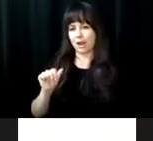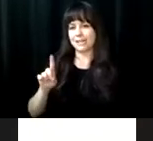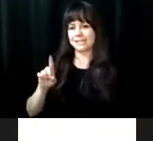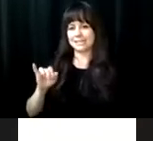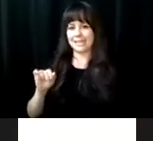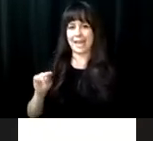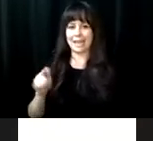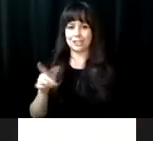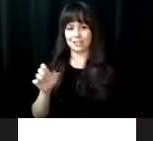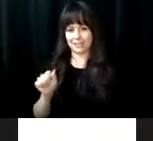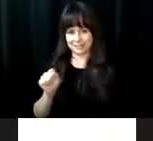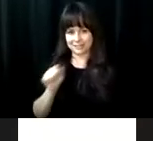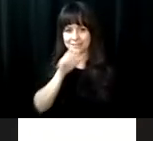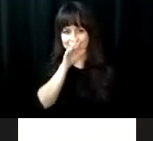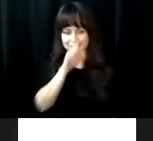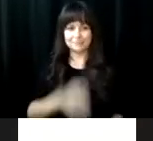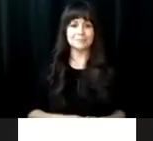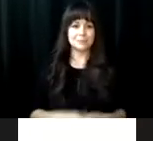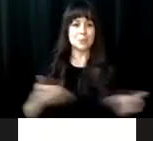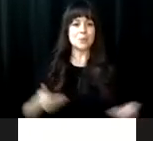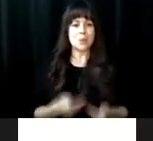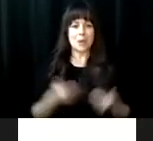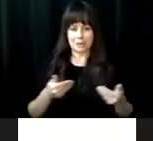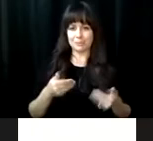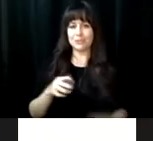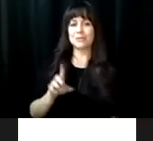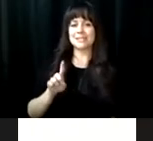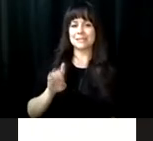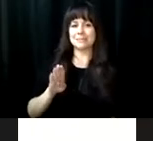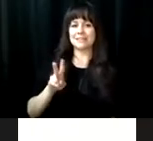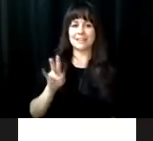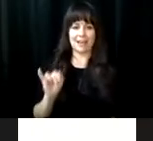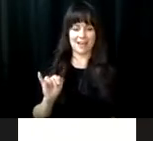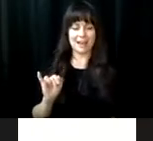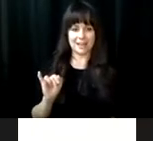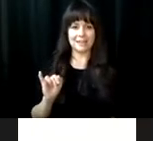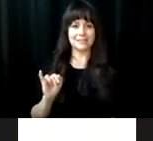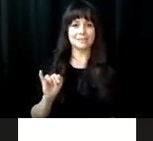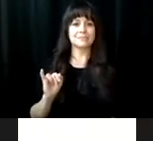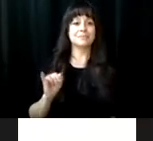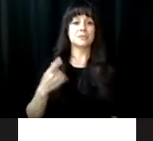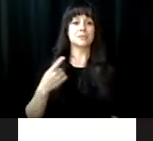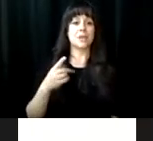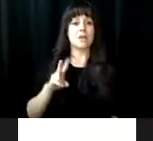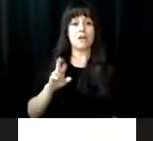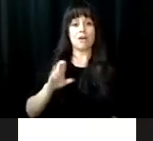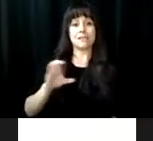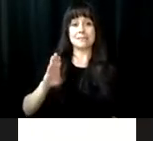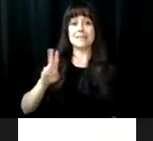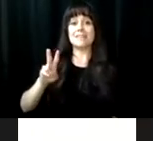dance of life really takes place. Barbara dage las. Welcome to the Virginia rehabilitation center for the blind